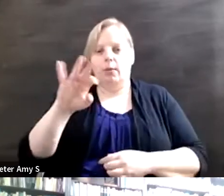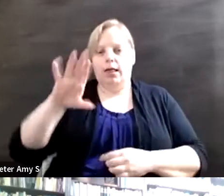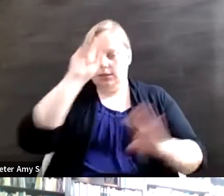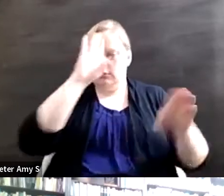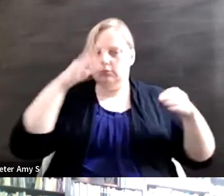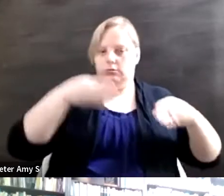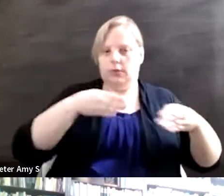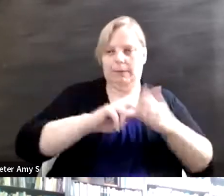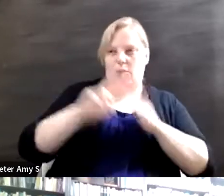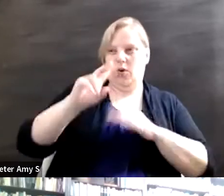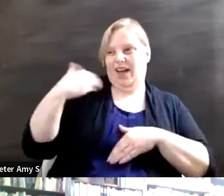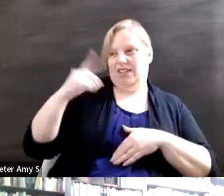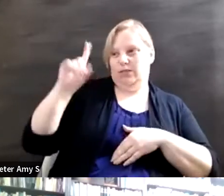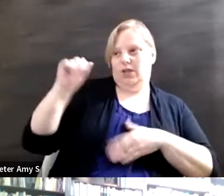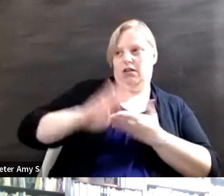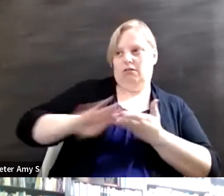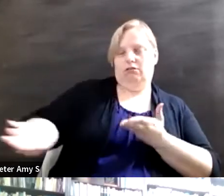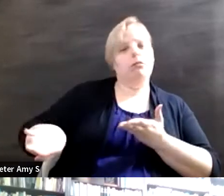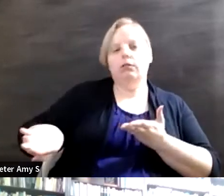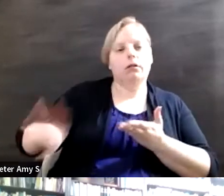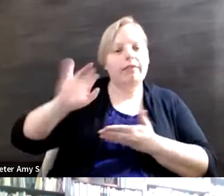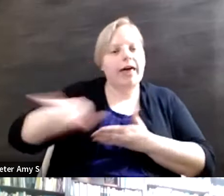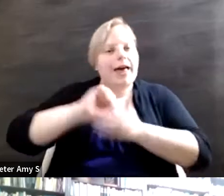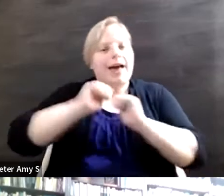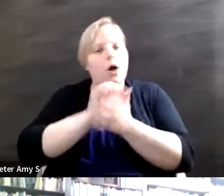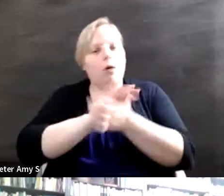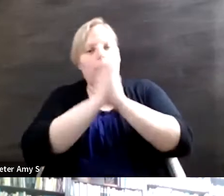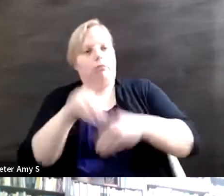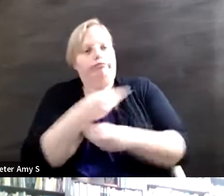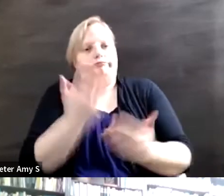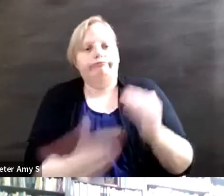that to translate into providing more equality across the board for people with disabilities.